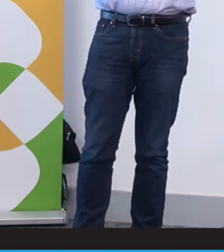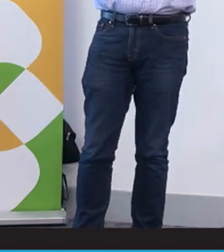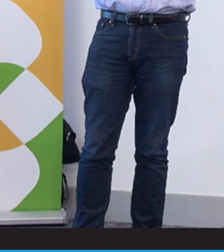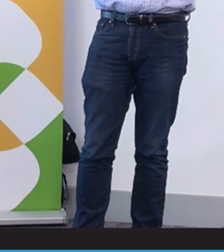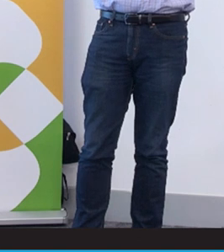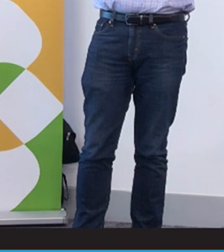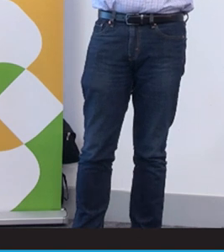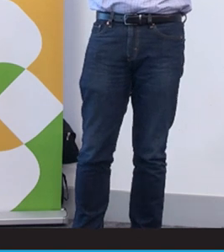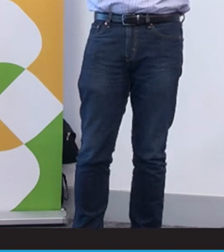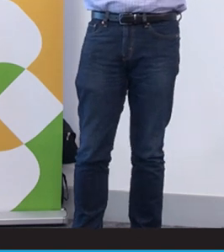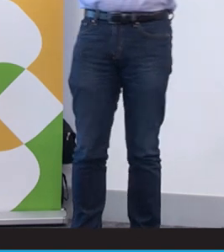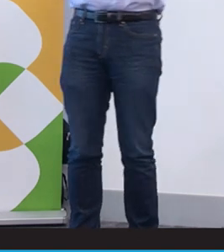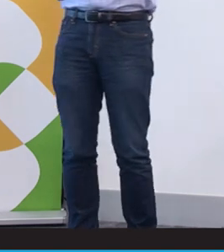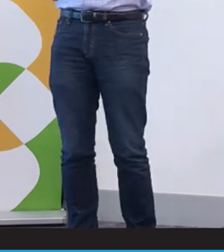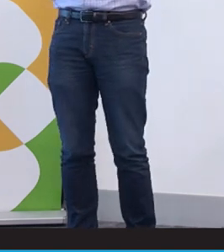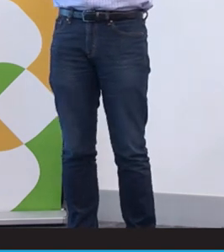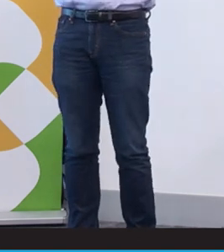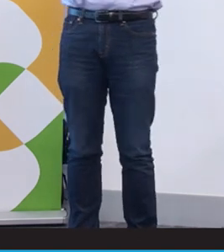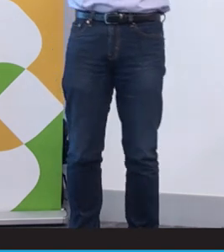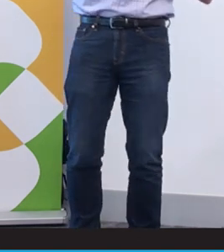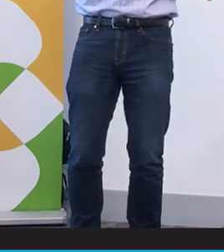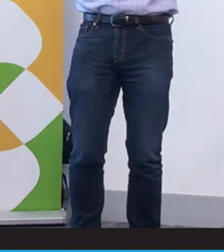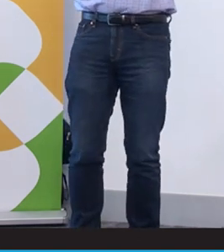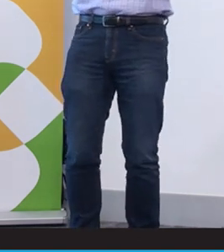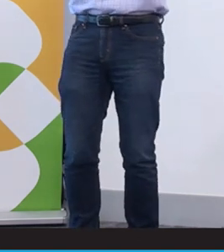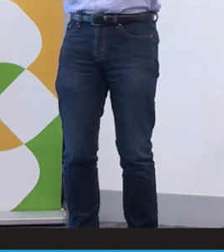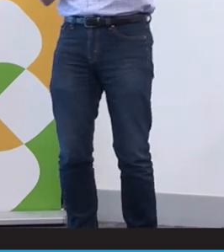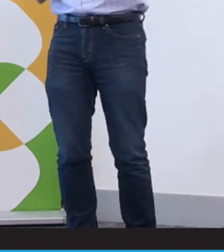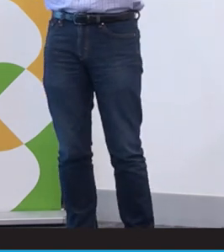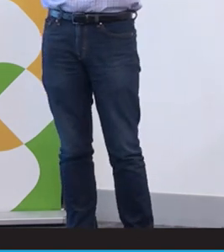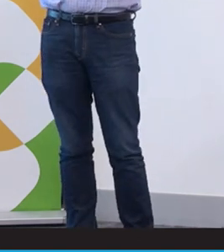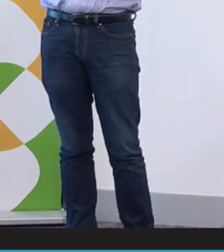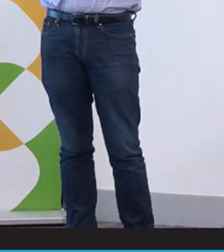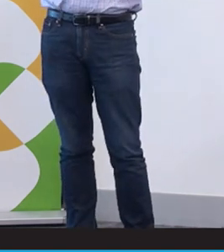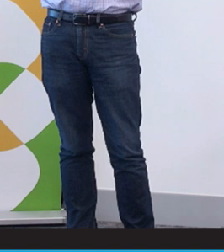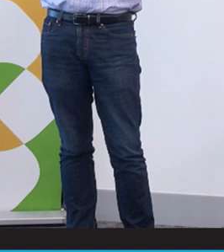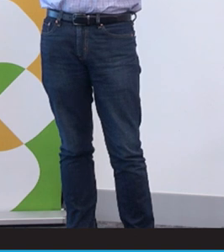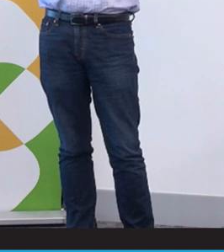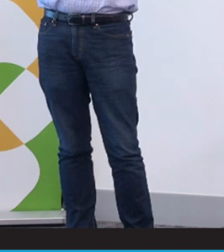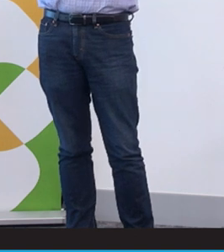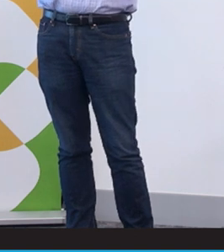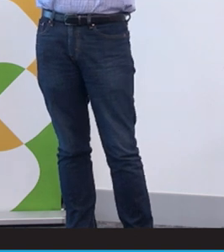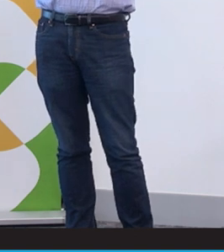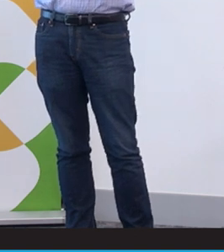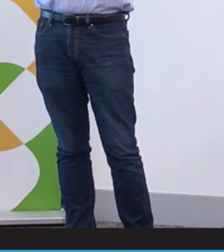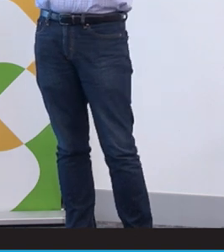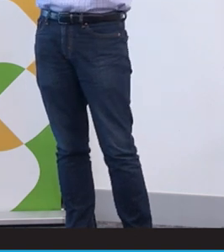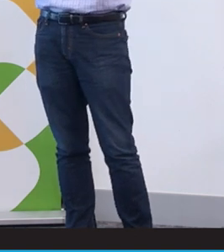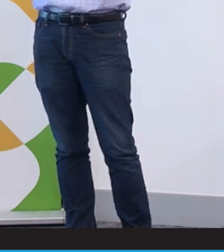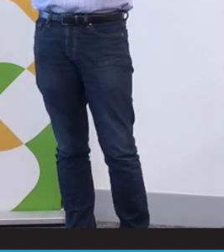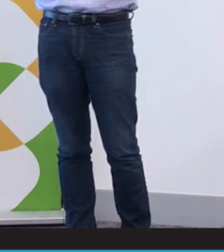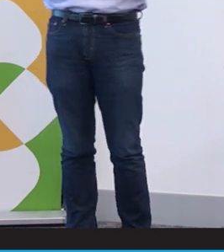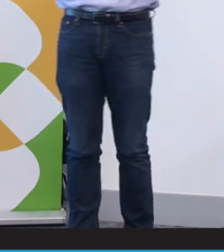the medical perception of pass or fail, fix or treat it comes back to my point about